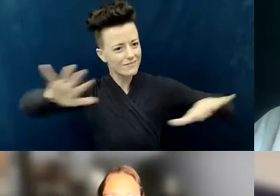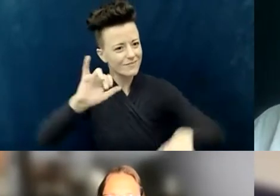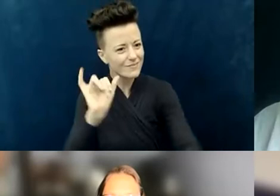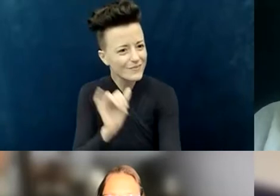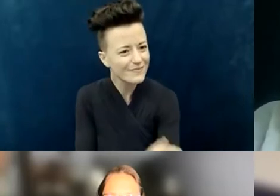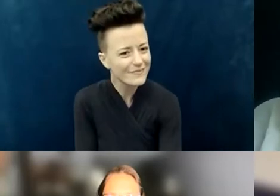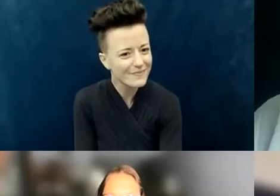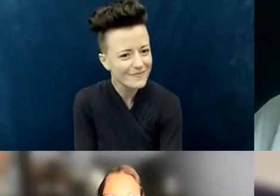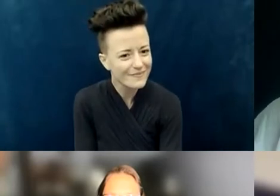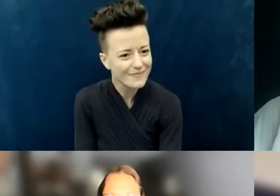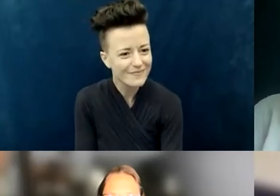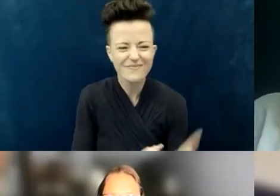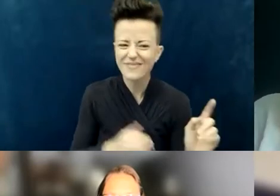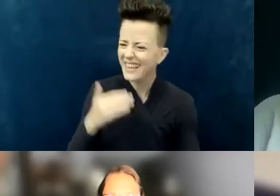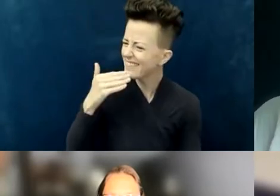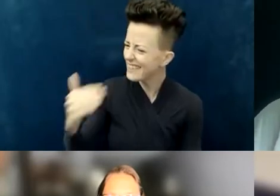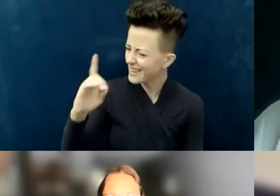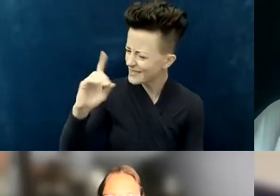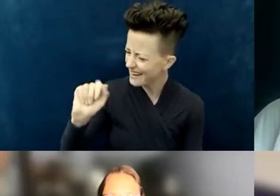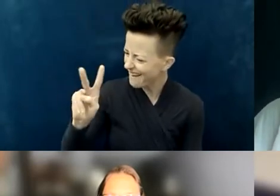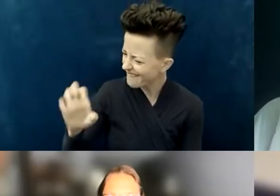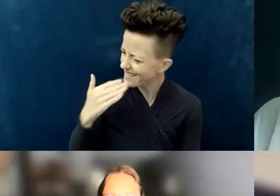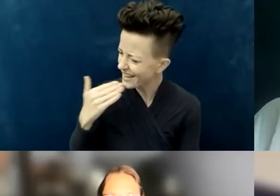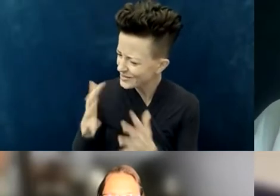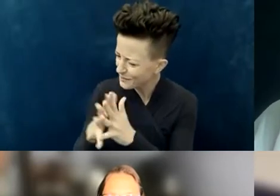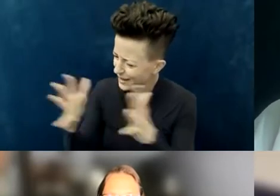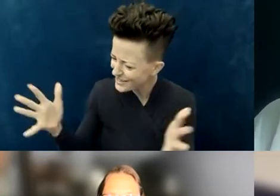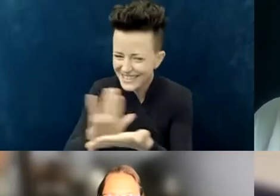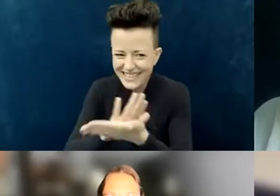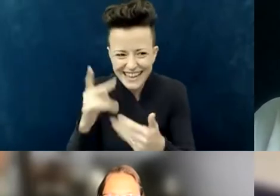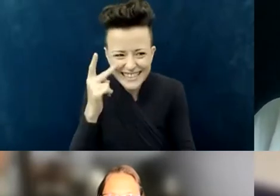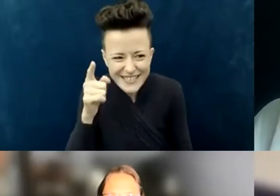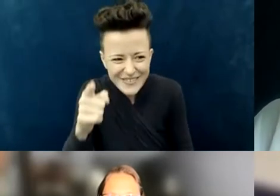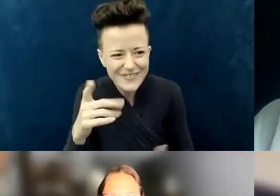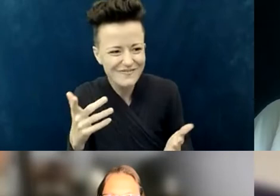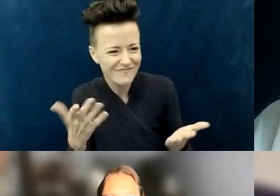Thanks, Dave; thank you very much. It's nice to see you formally in the screen,